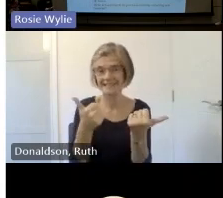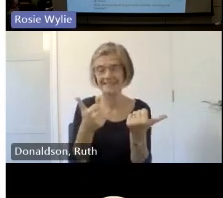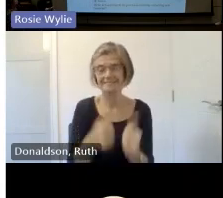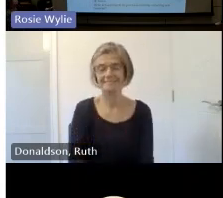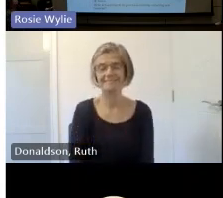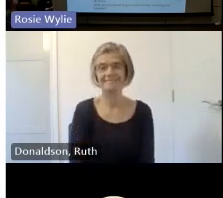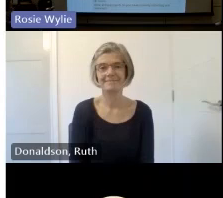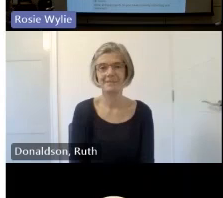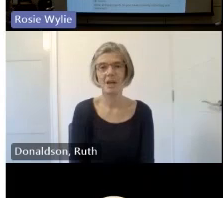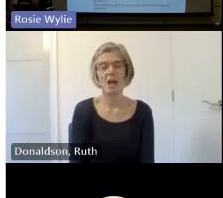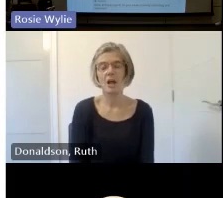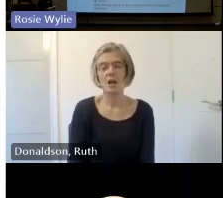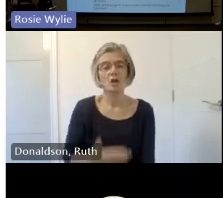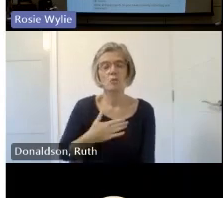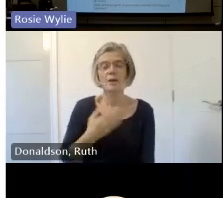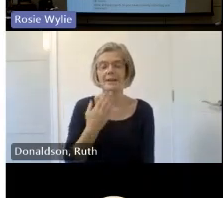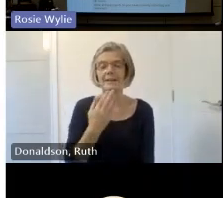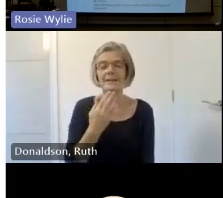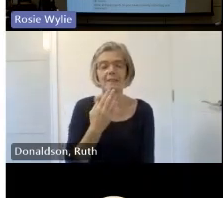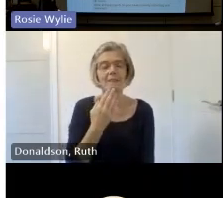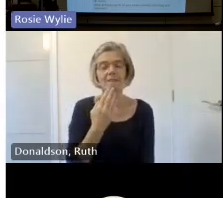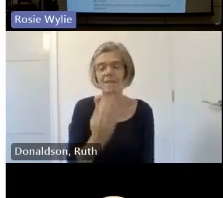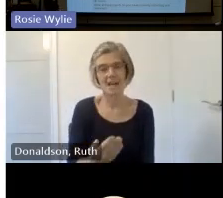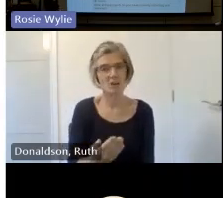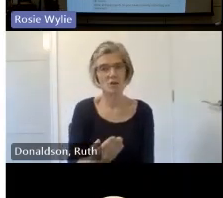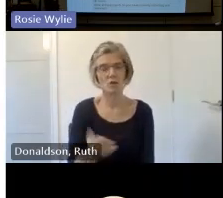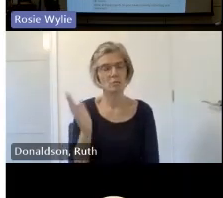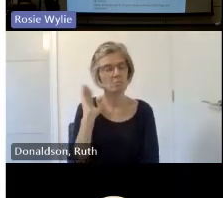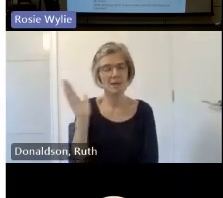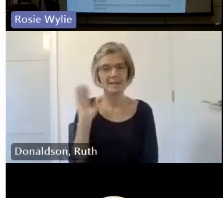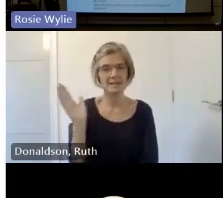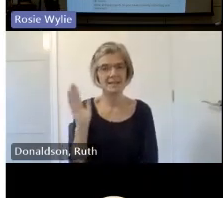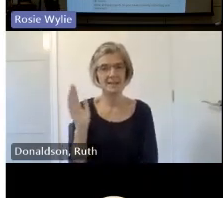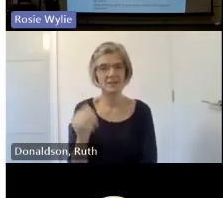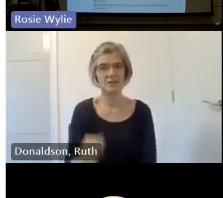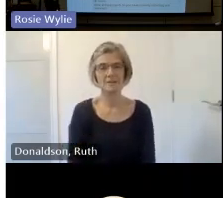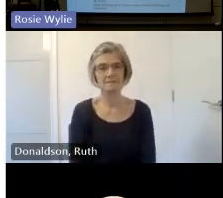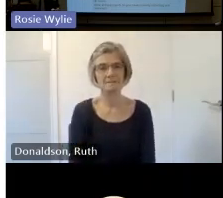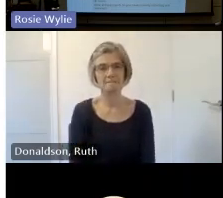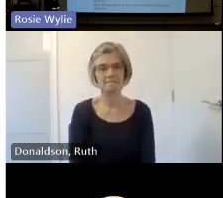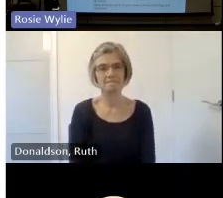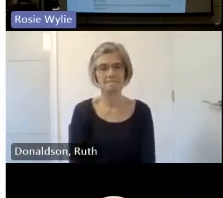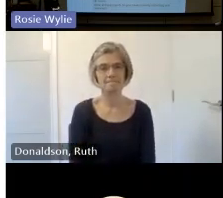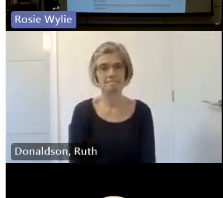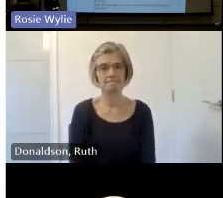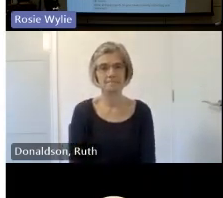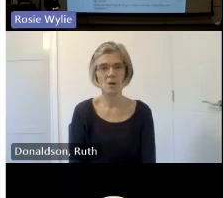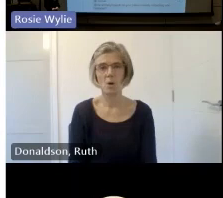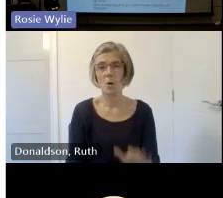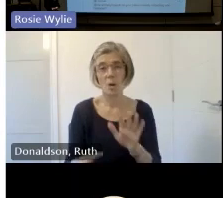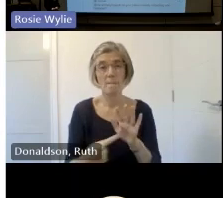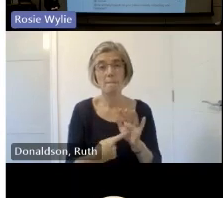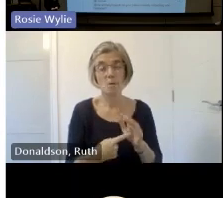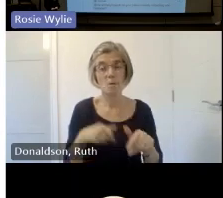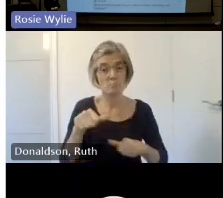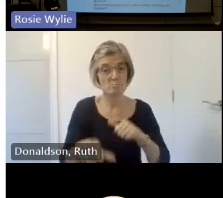much for that um presentation and clearly it's an important process both for those who are speaking